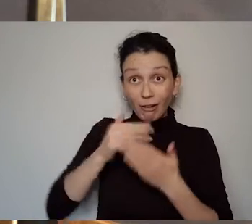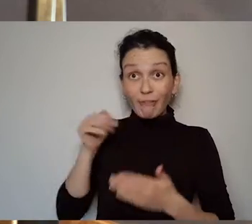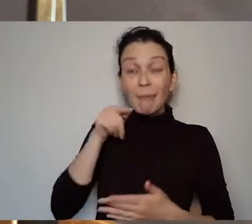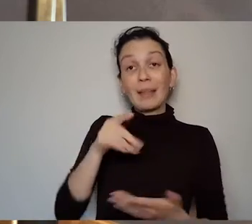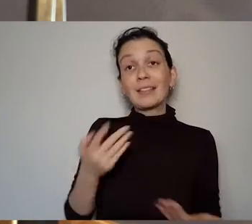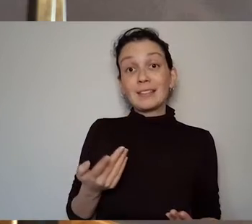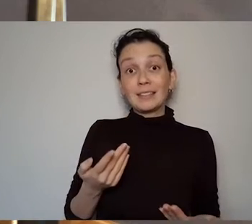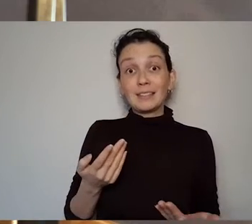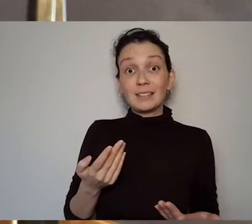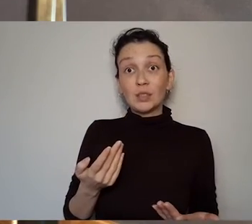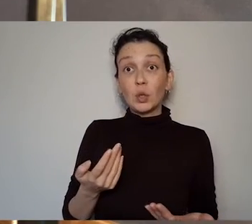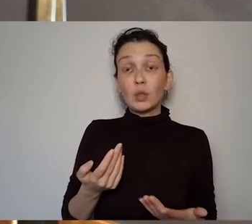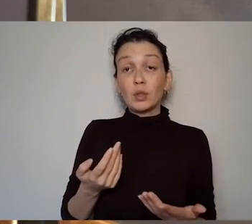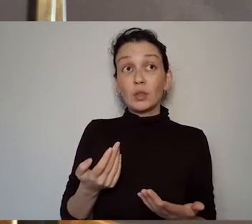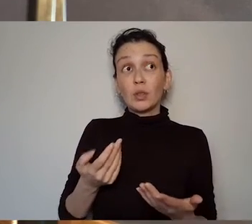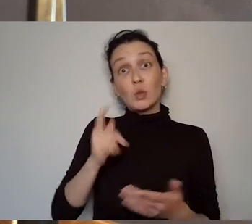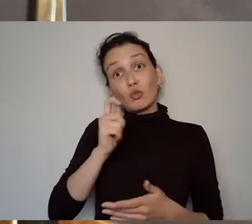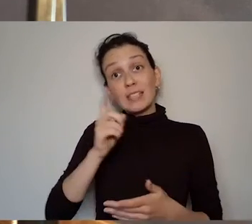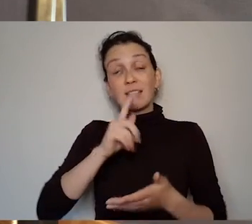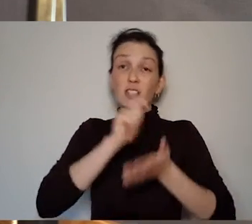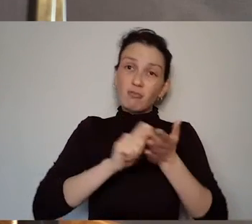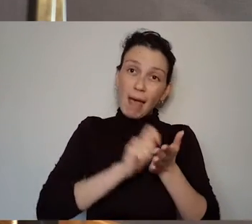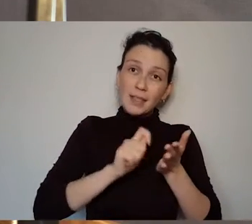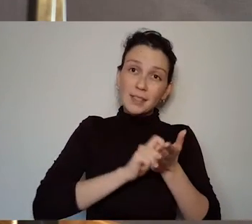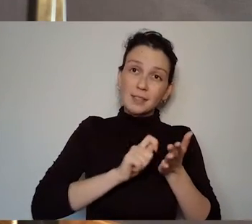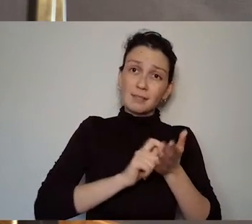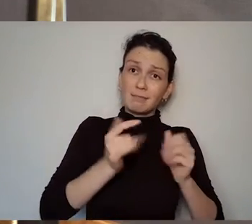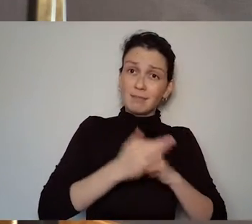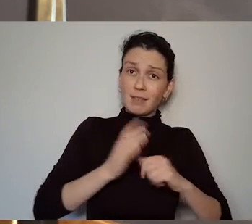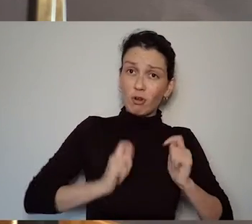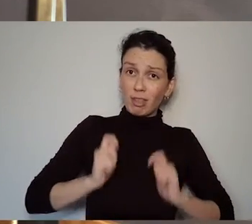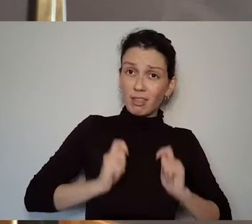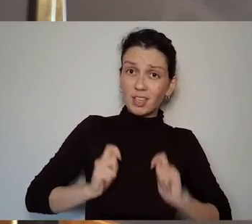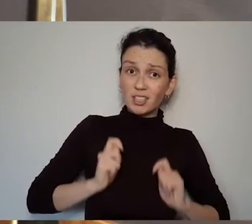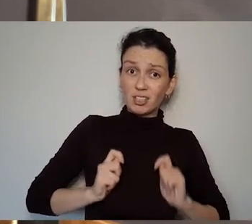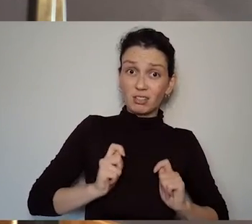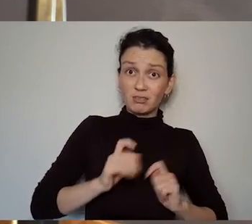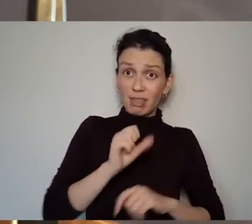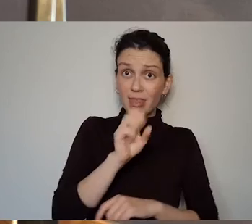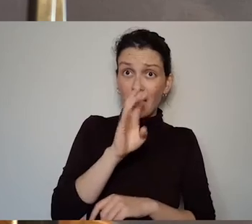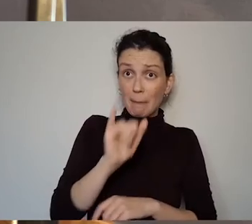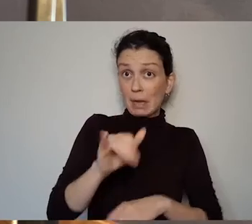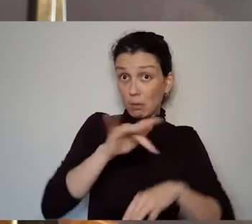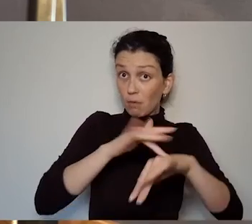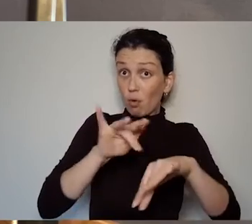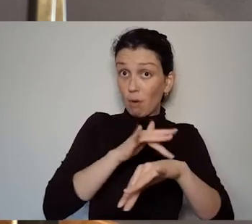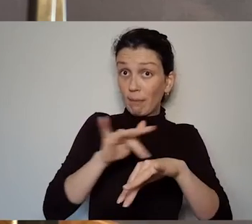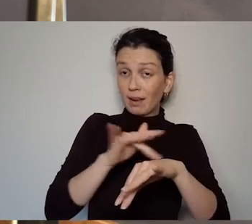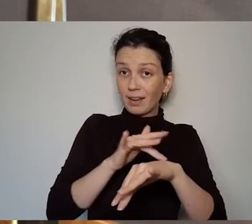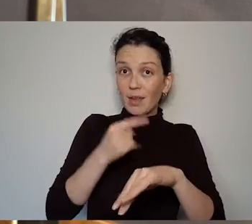giving her a platform. The plays she's writing are contradicting the national conversation